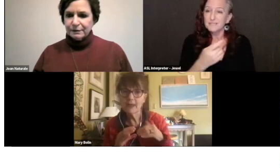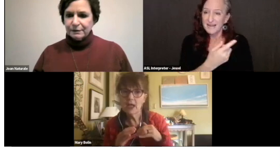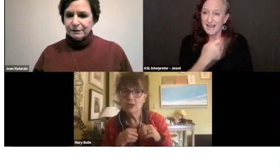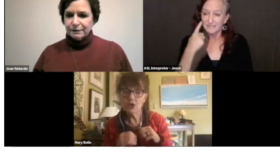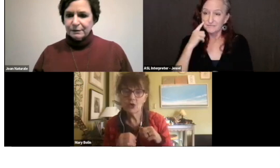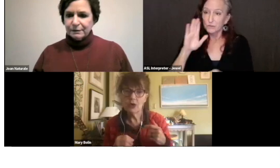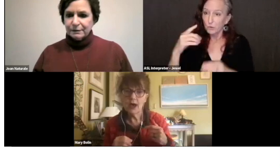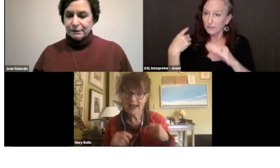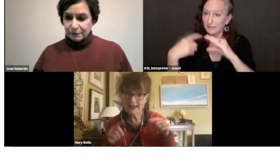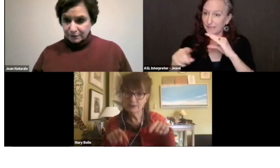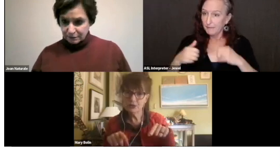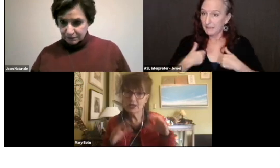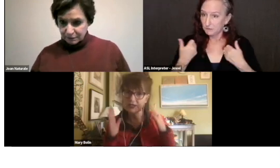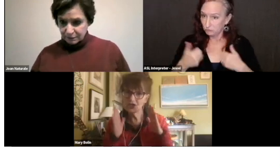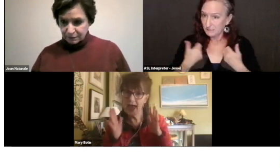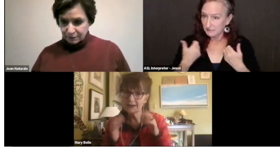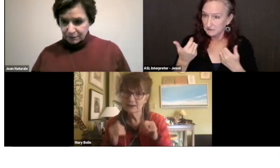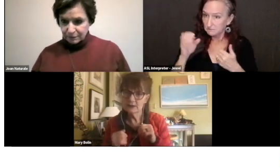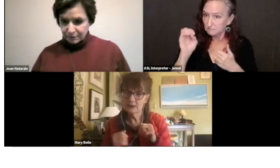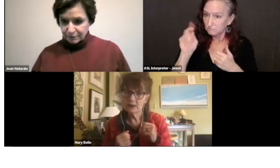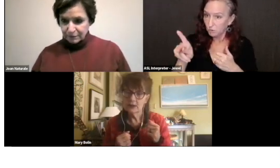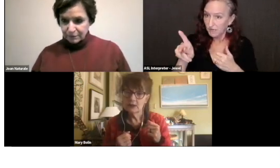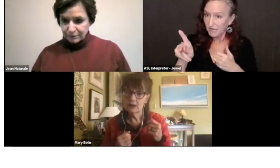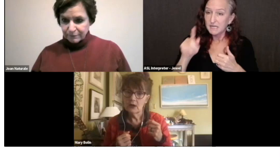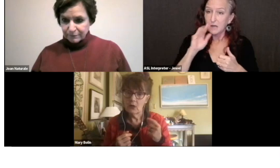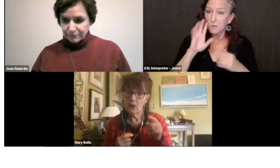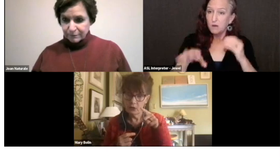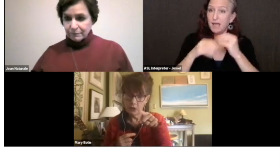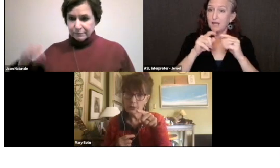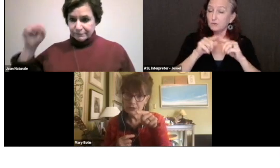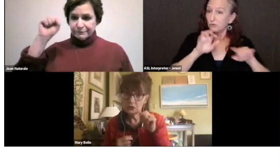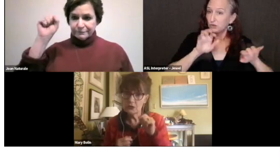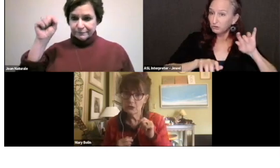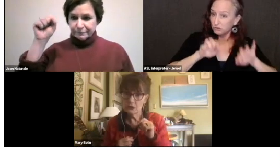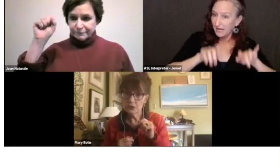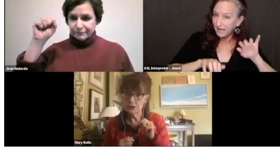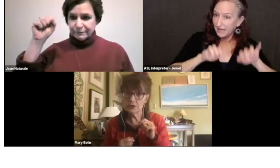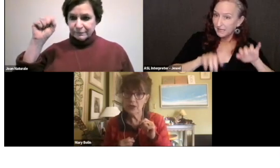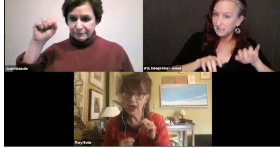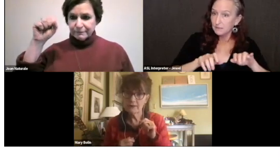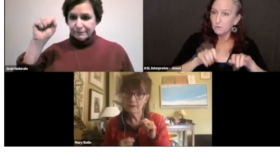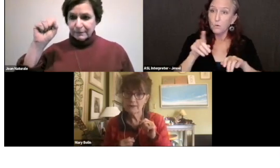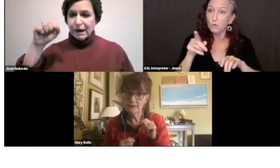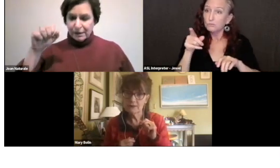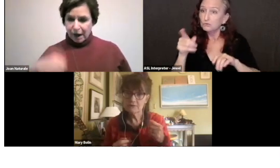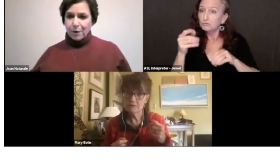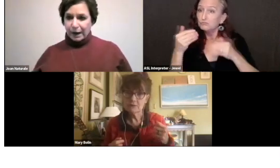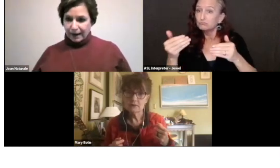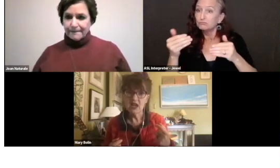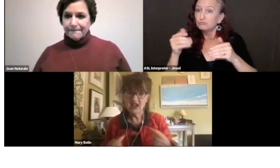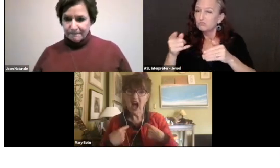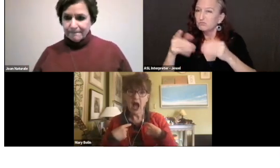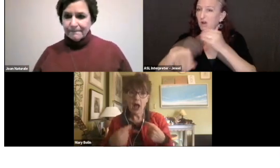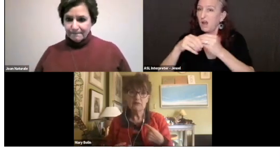So, I can put it in chat or you could do that. Yes. Okay.